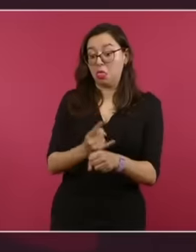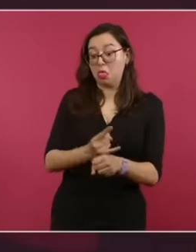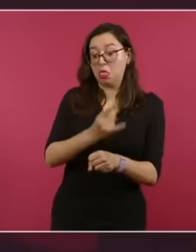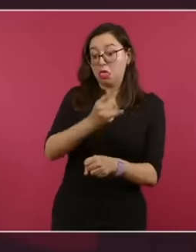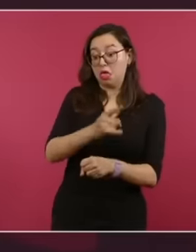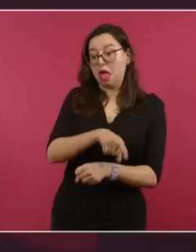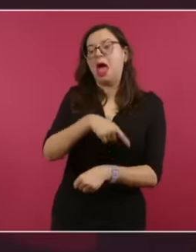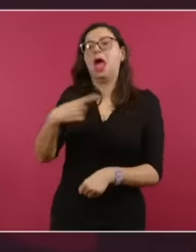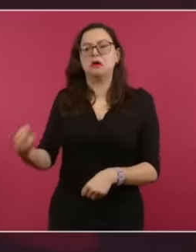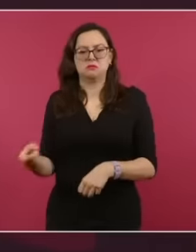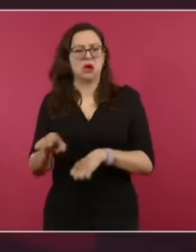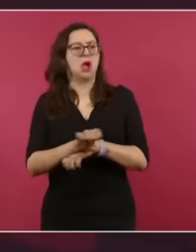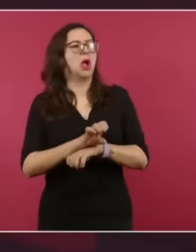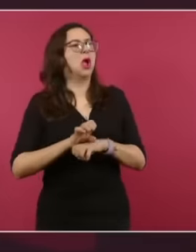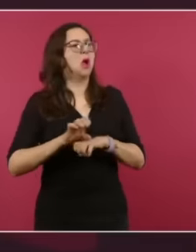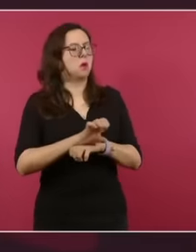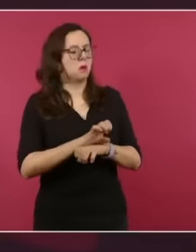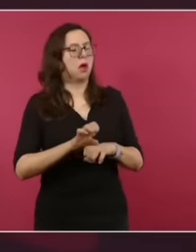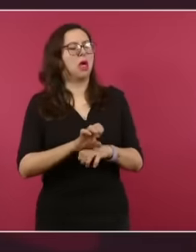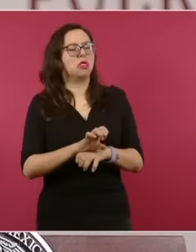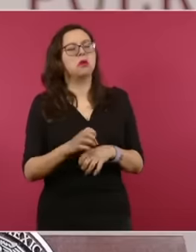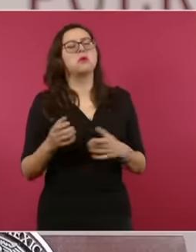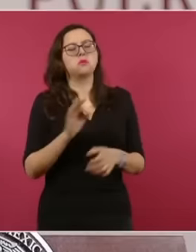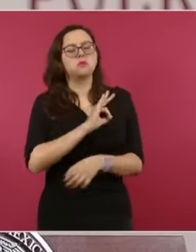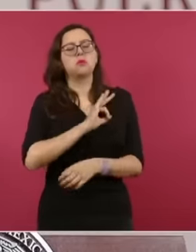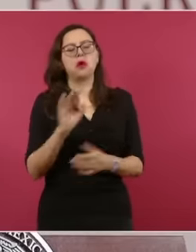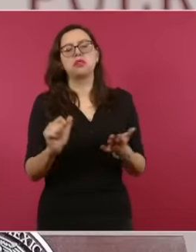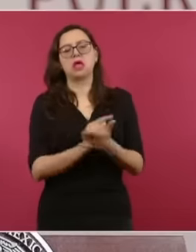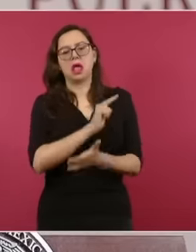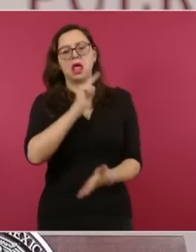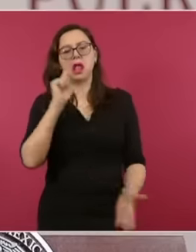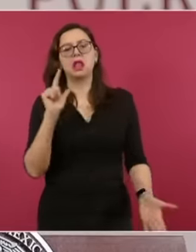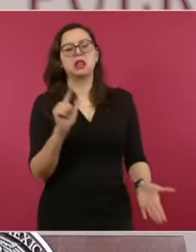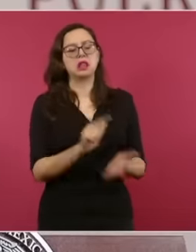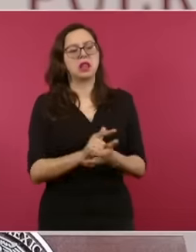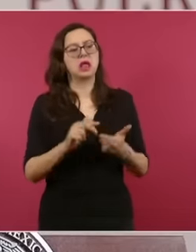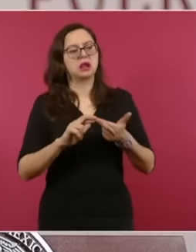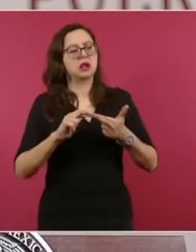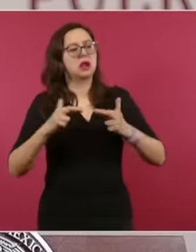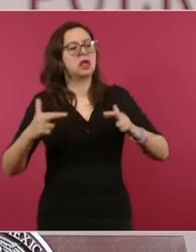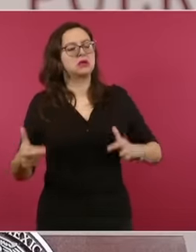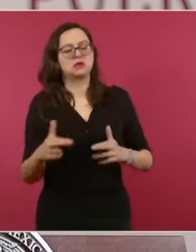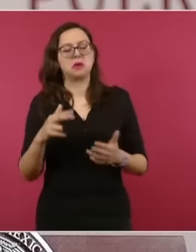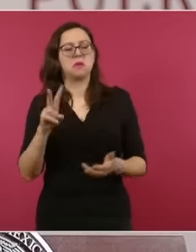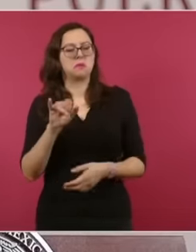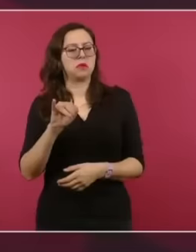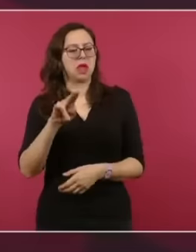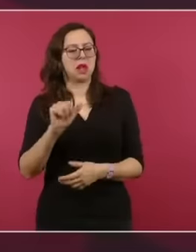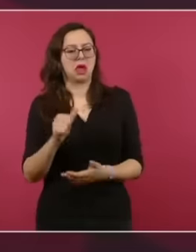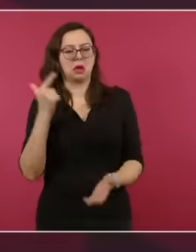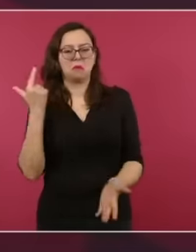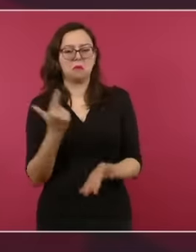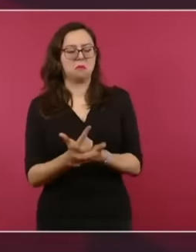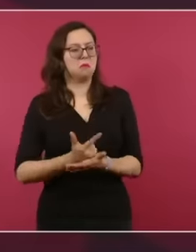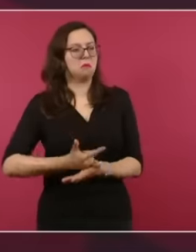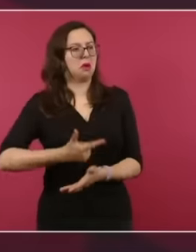Vienna convention on diplomatic relations by violating the immunity of the embassy by breaking in